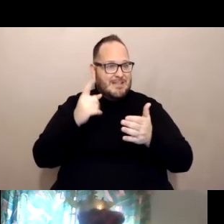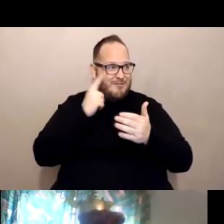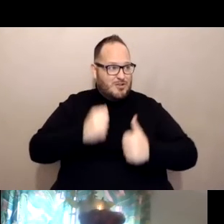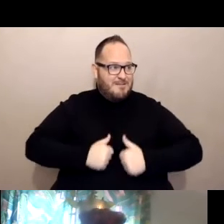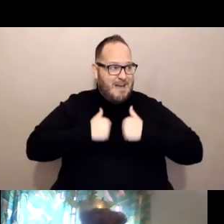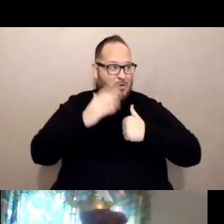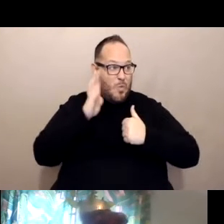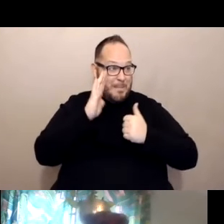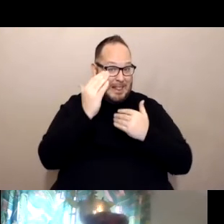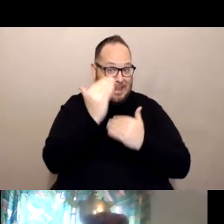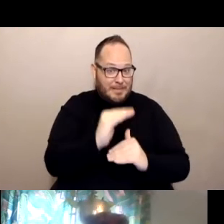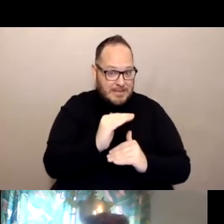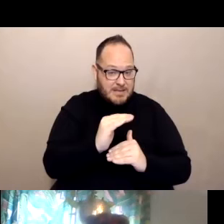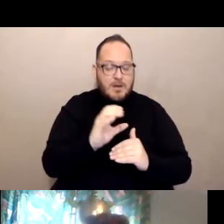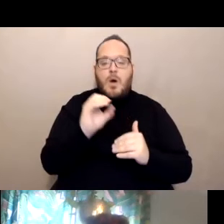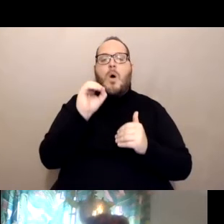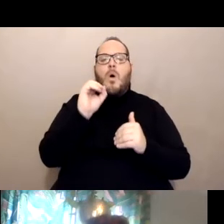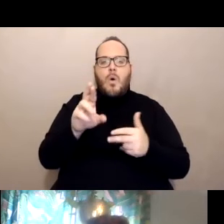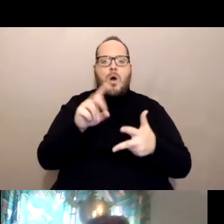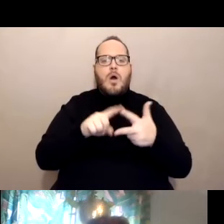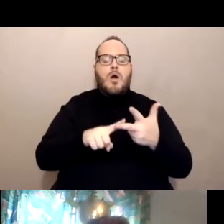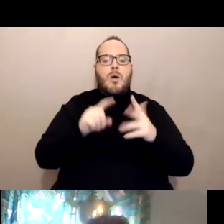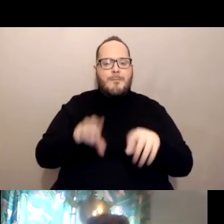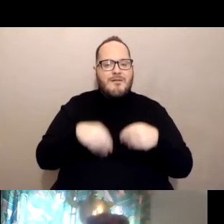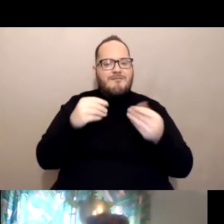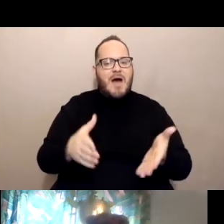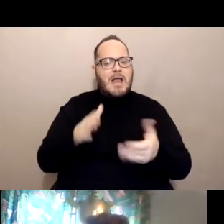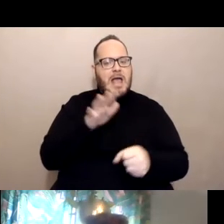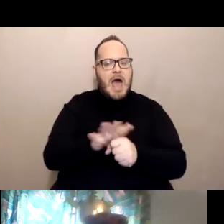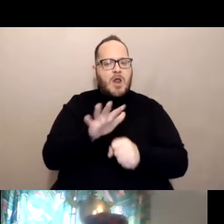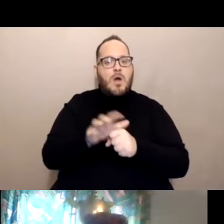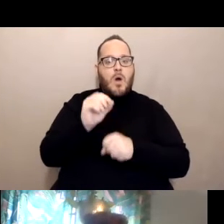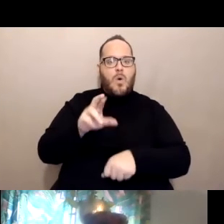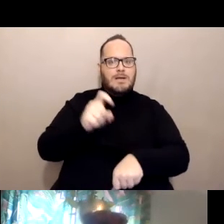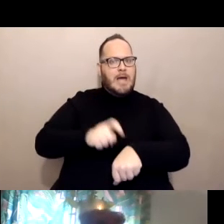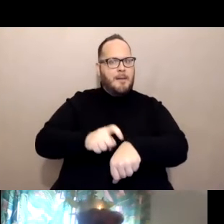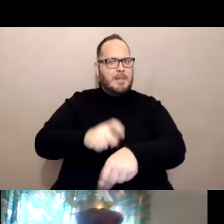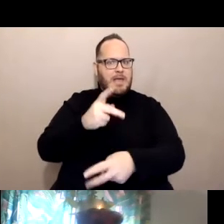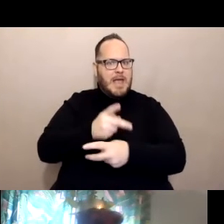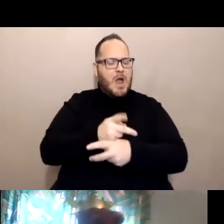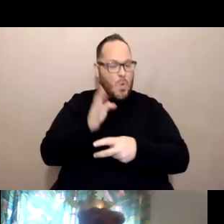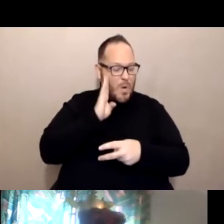or providing adequate or timely COVID care will be particularly challenging